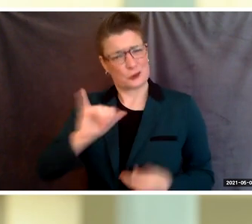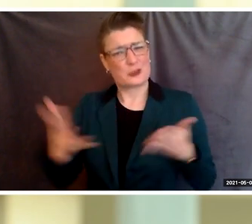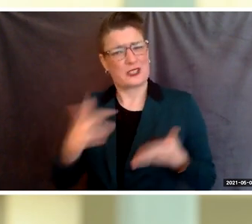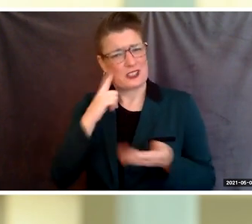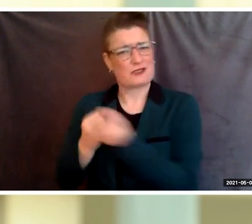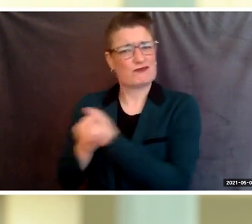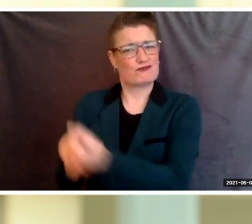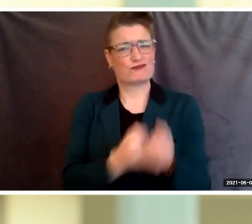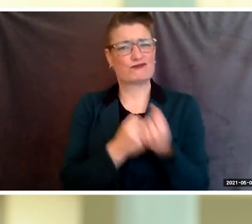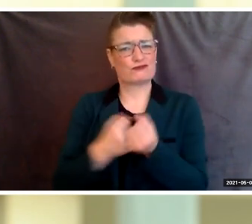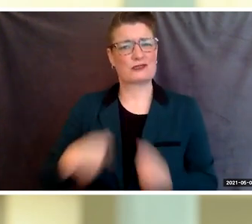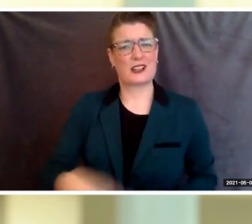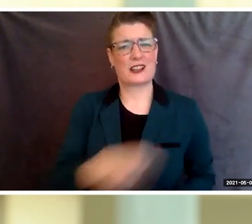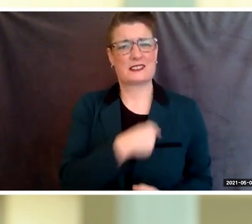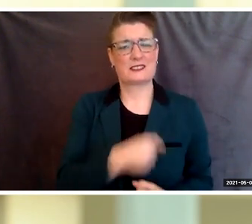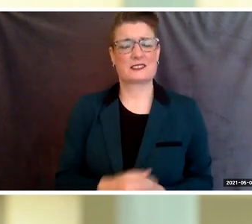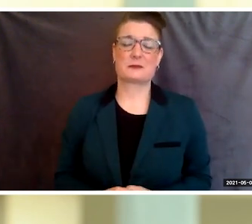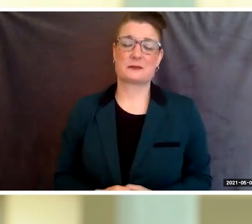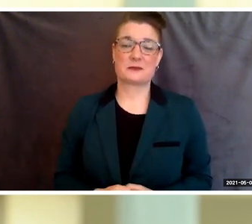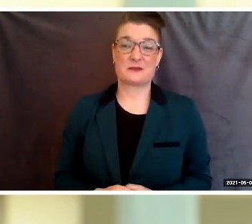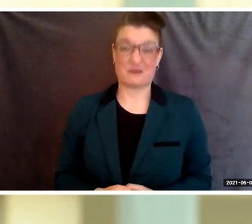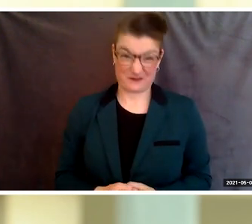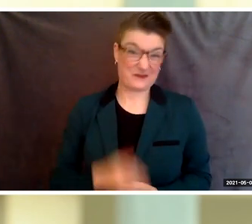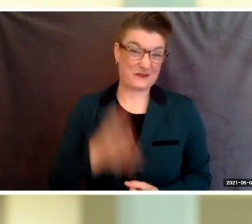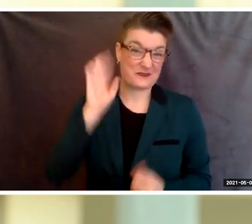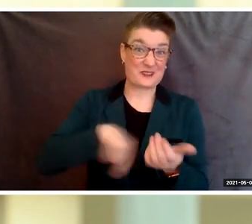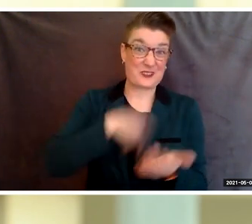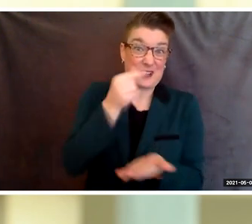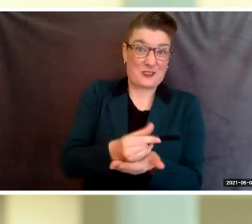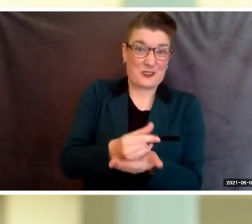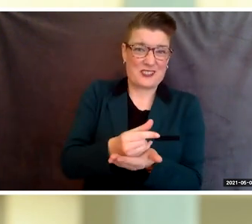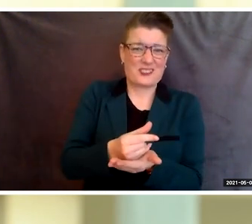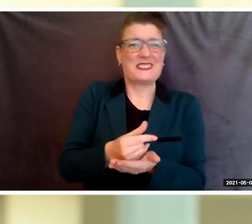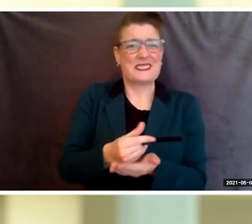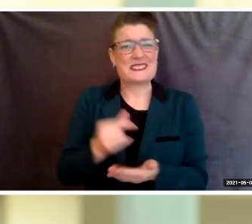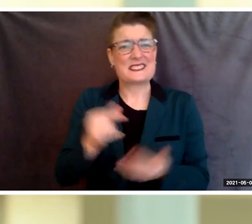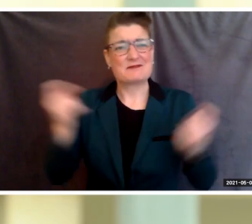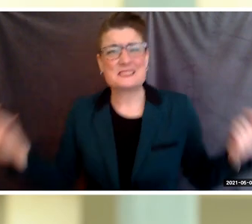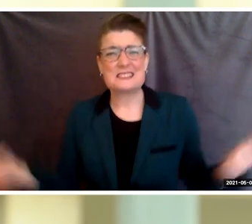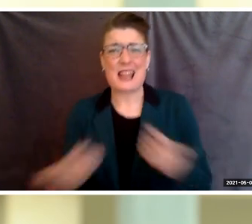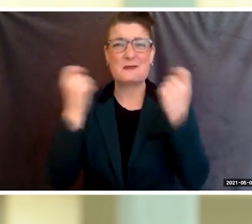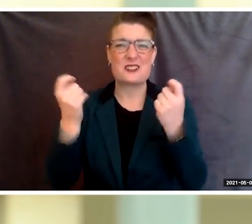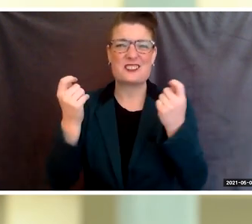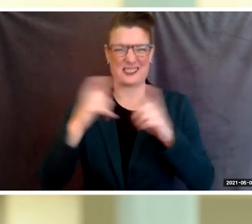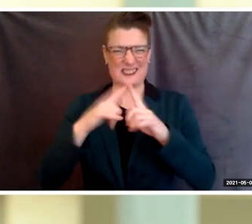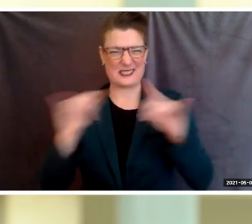Now, graduation is both a time of celebration and apprehension.